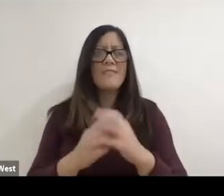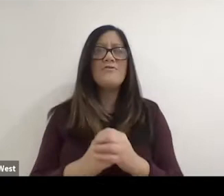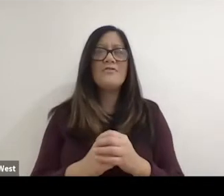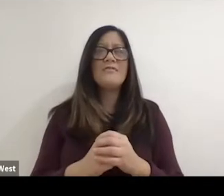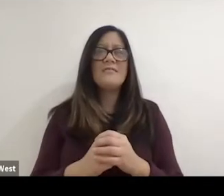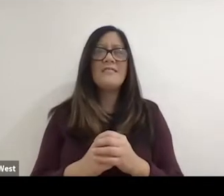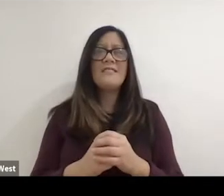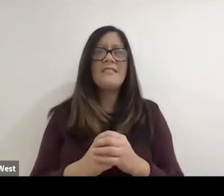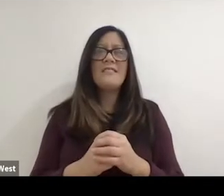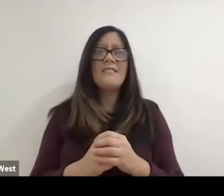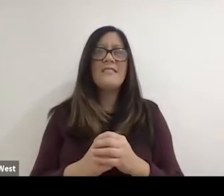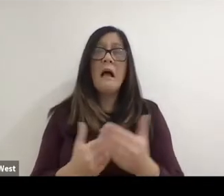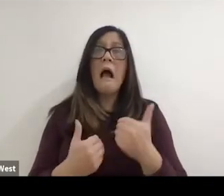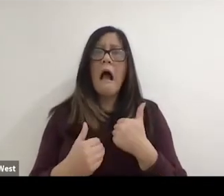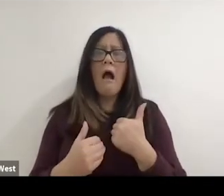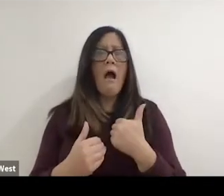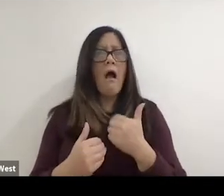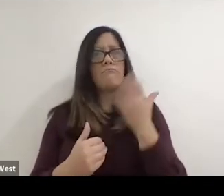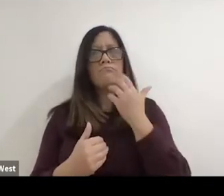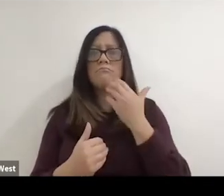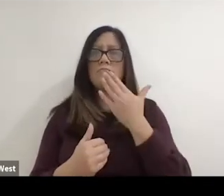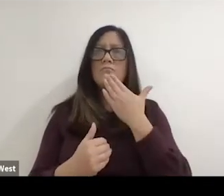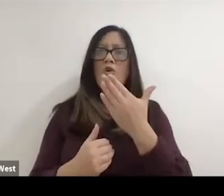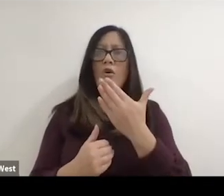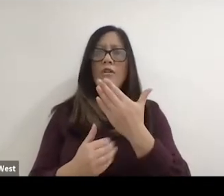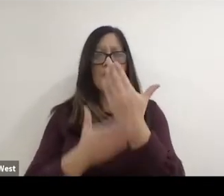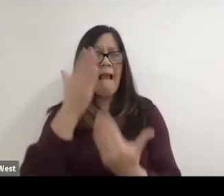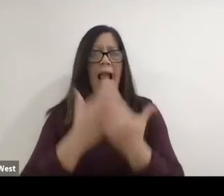And well, I would say hand eye coordination for catching and throwing,